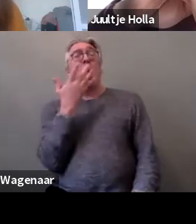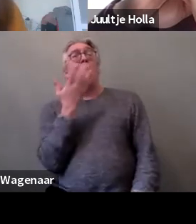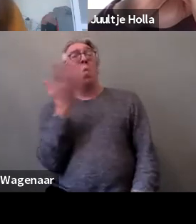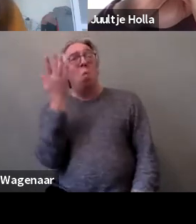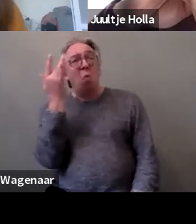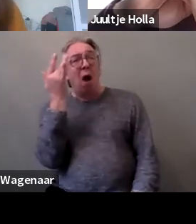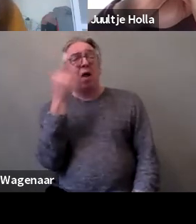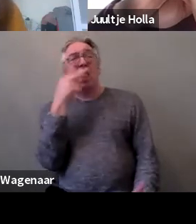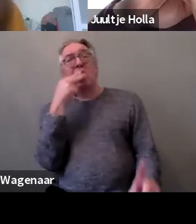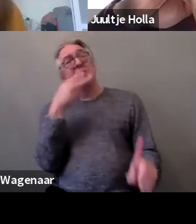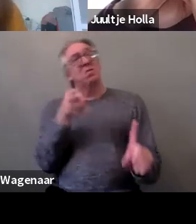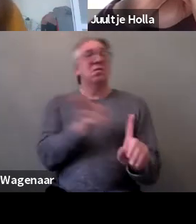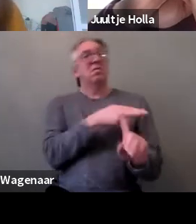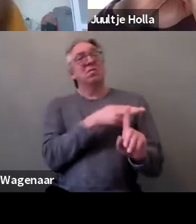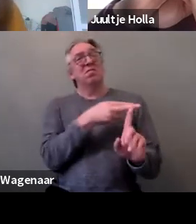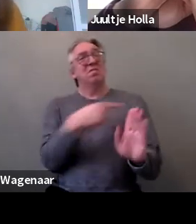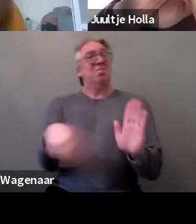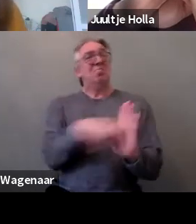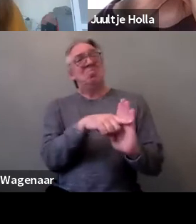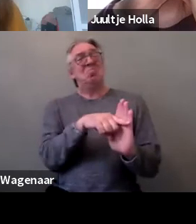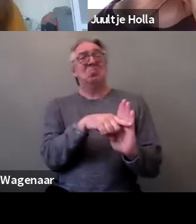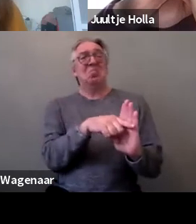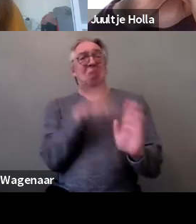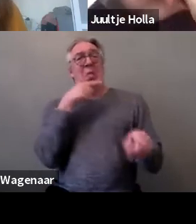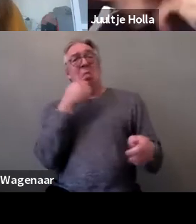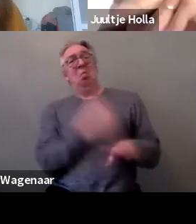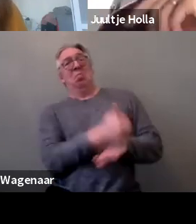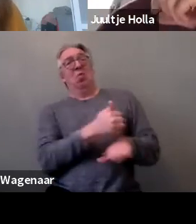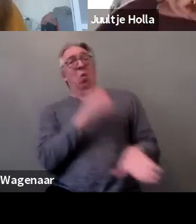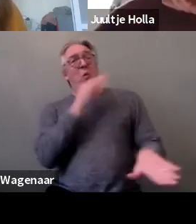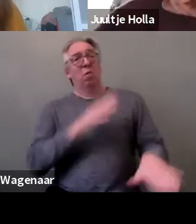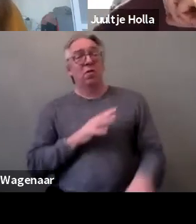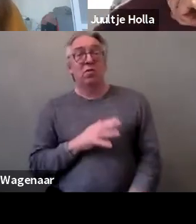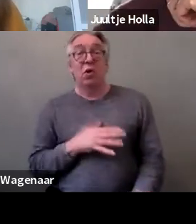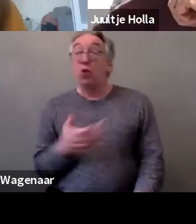I’d like maybe to ask Juultje if you could also mention